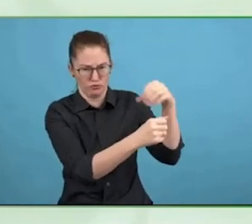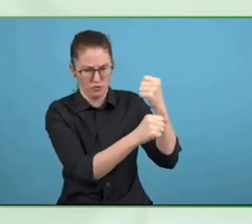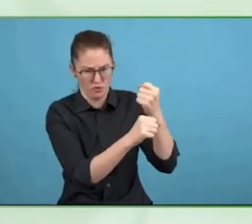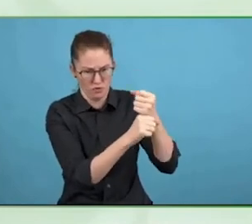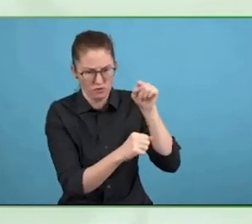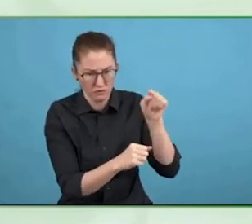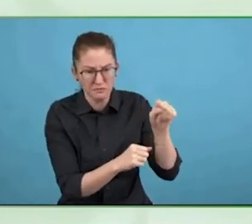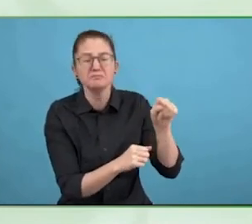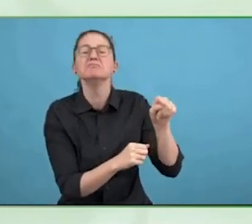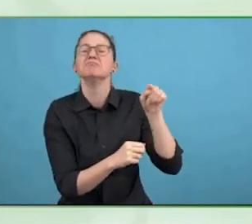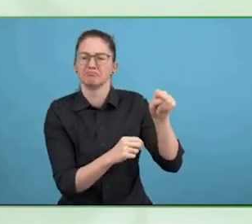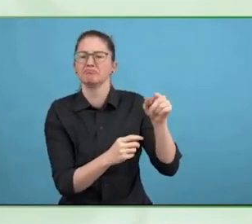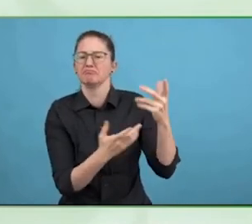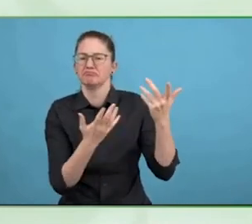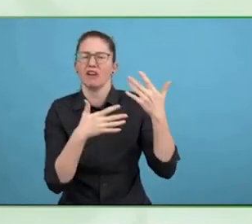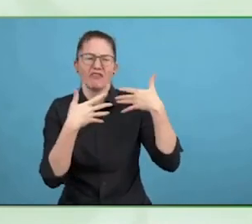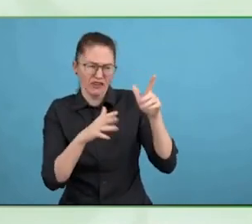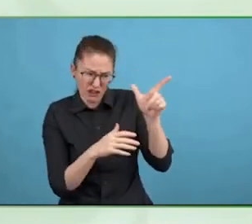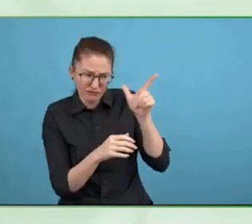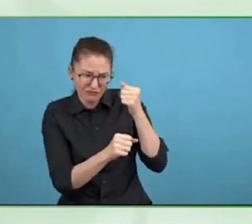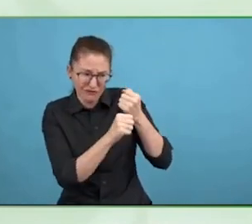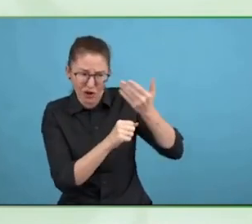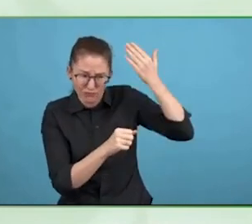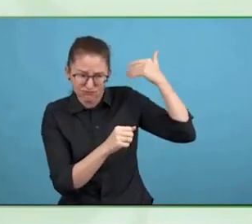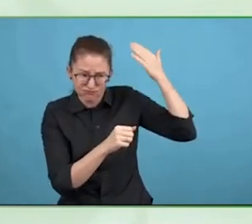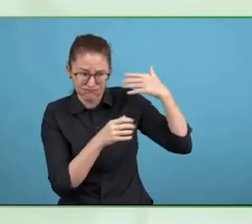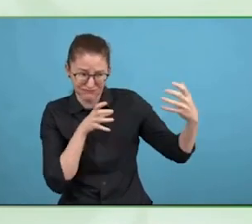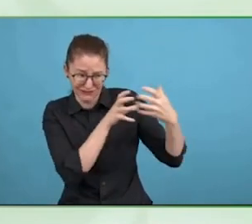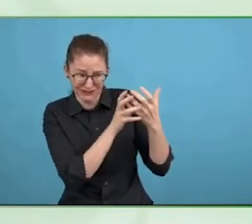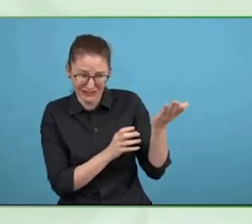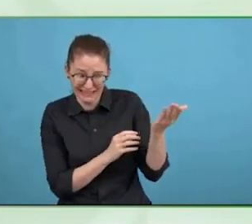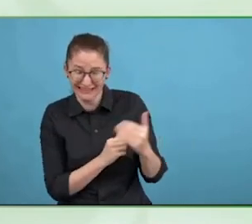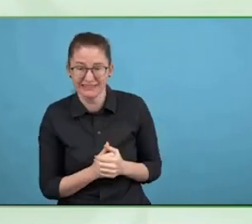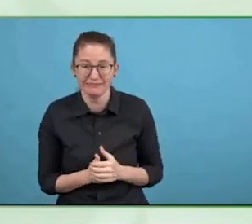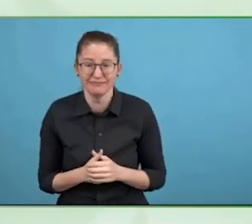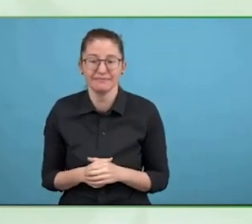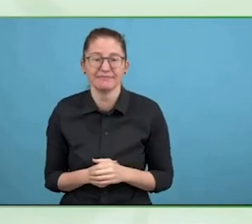psychosocial disabilities. What do you do now? I am back in the UK.